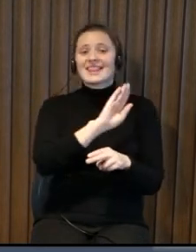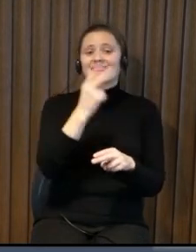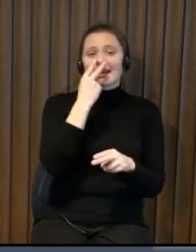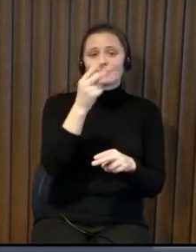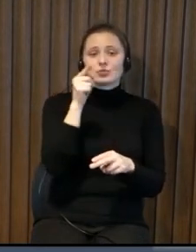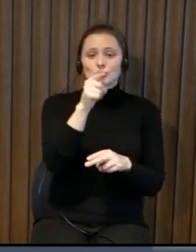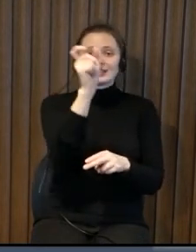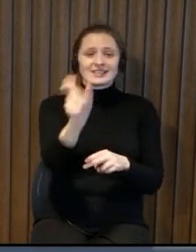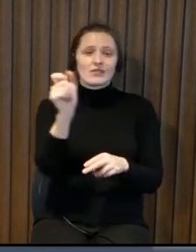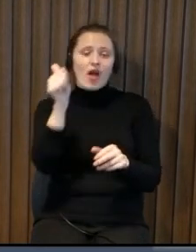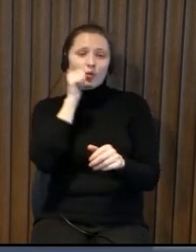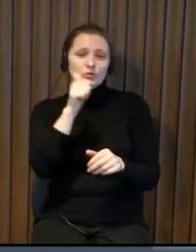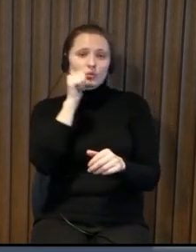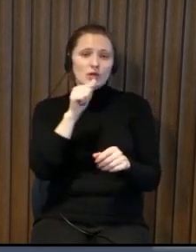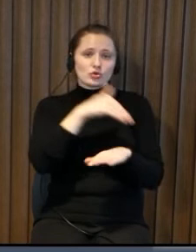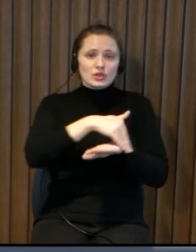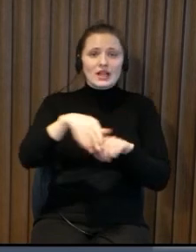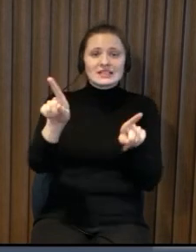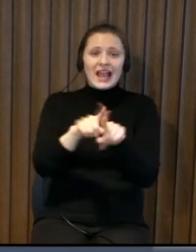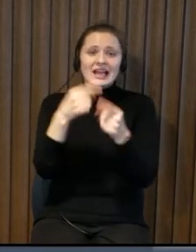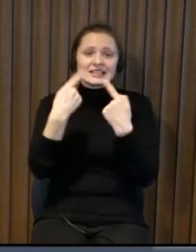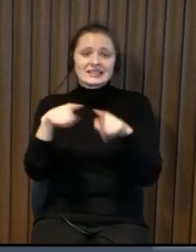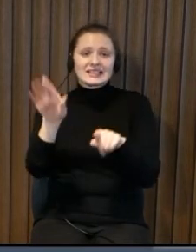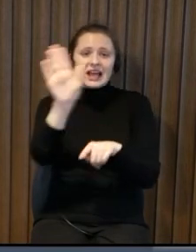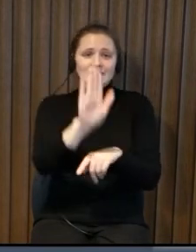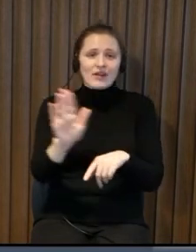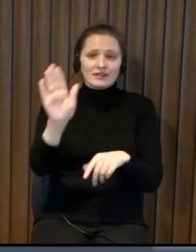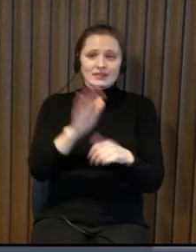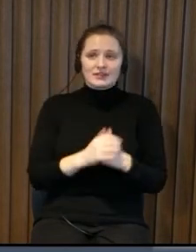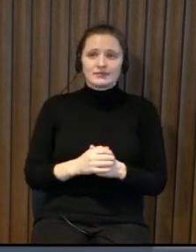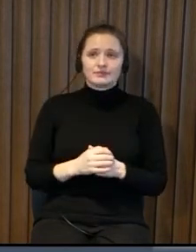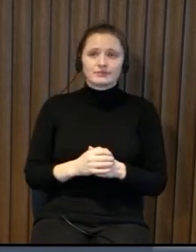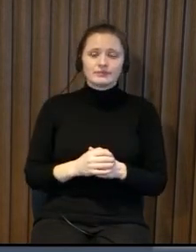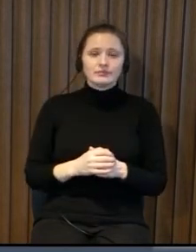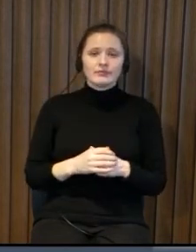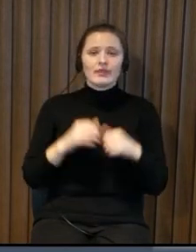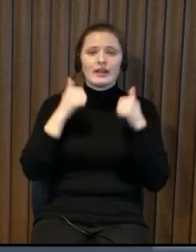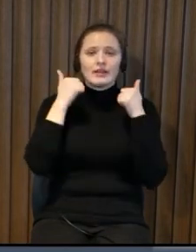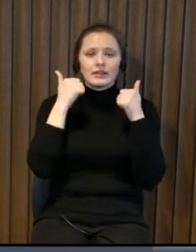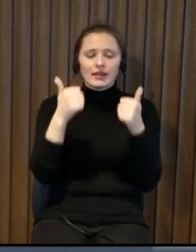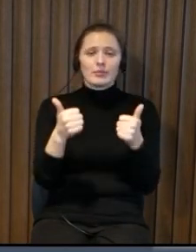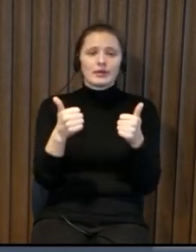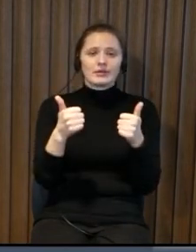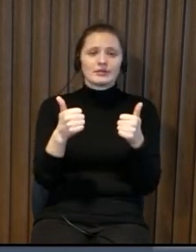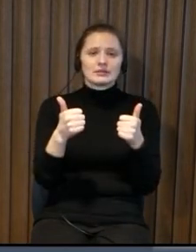finally decide not to go out and this is a reason why we don't see so many